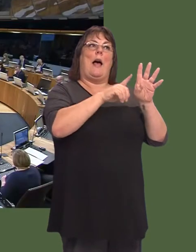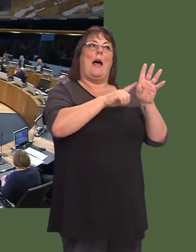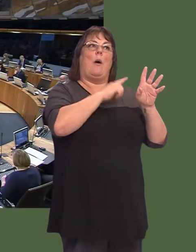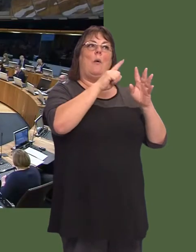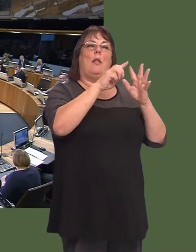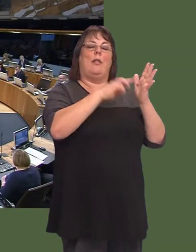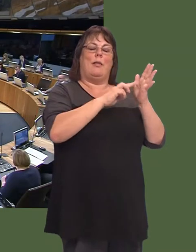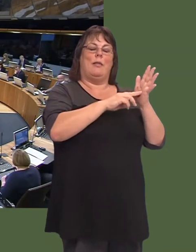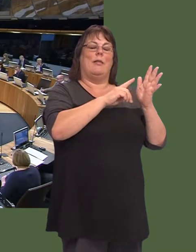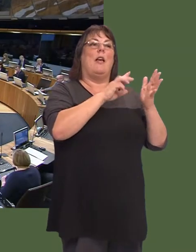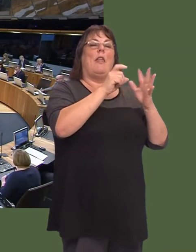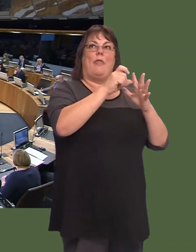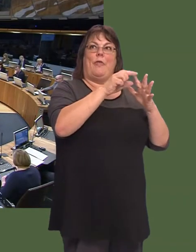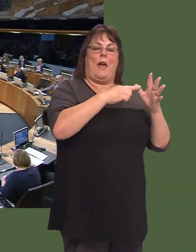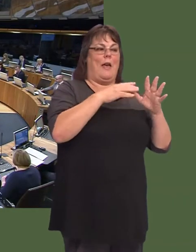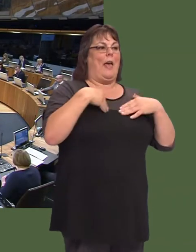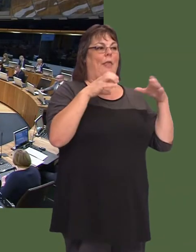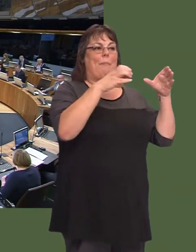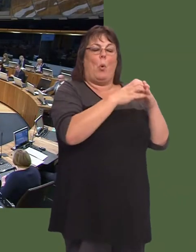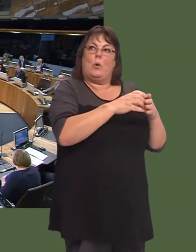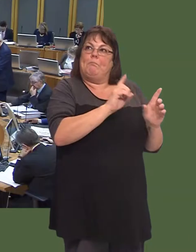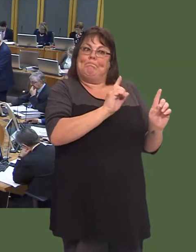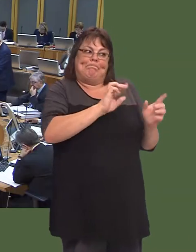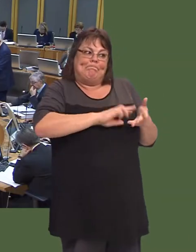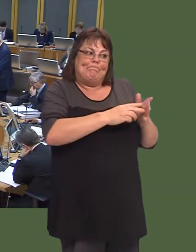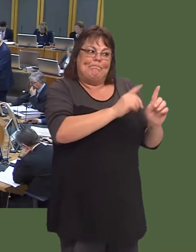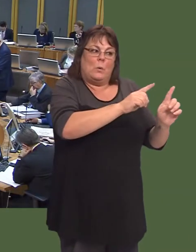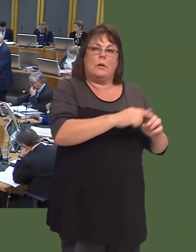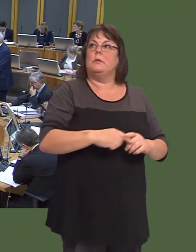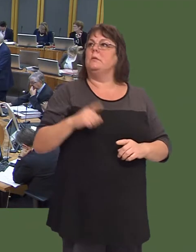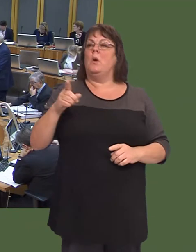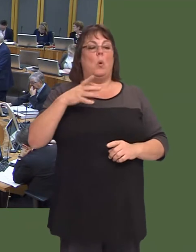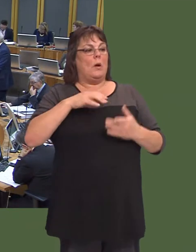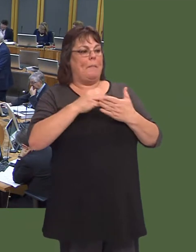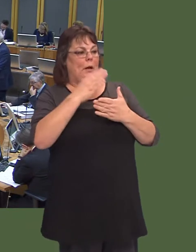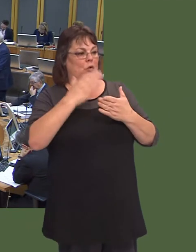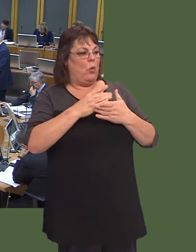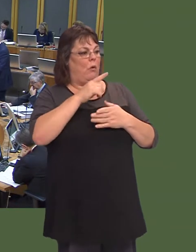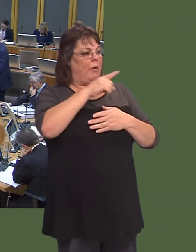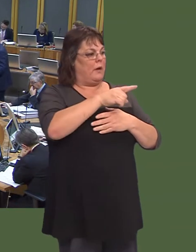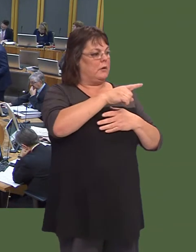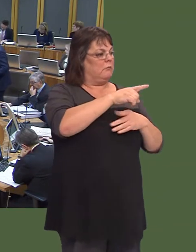Dda ddatblygu ei gynlluniau gweithlu fel eu bod yn cyfateb i anghenion y boblogaeth leol, nawr ac yn y dyfodol.